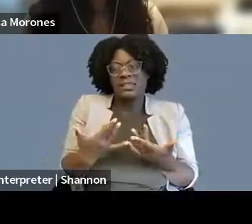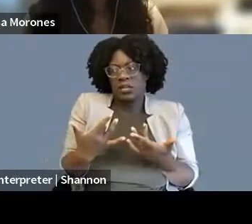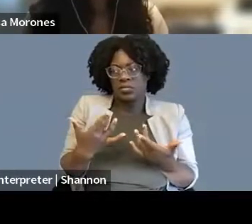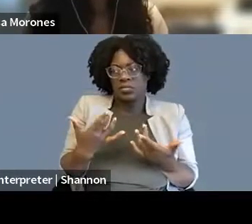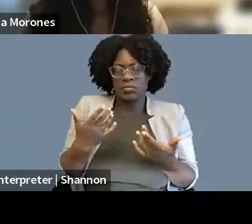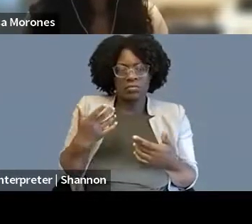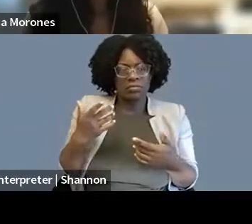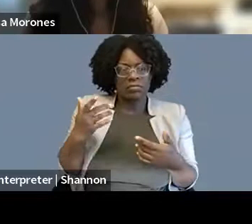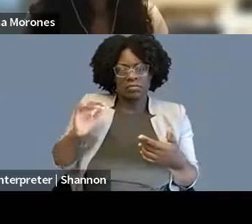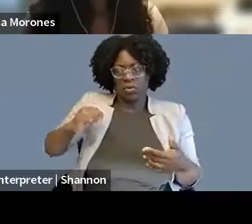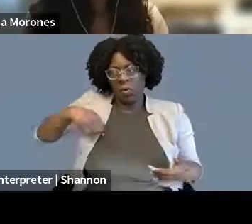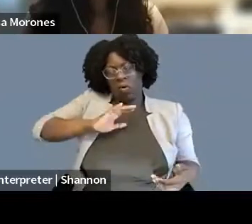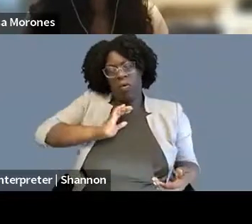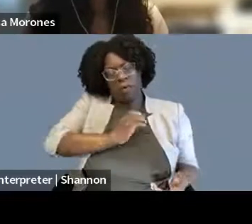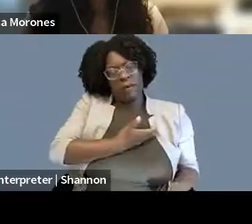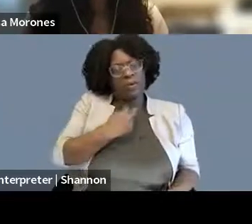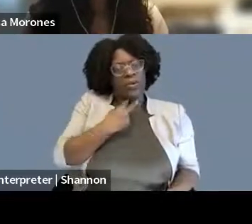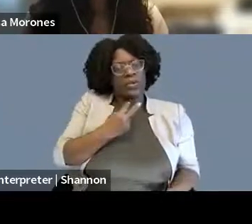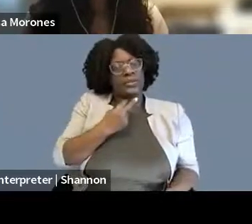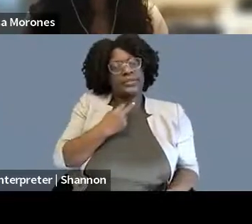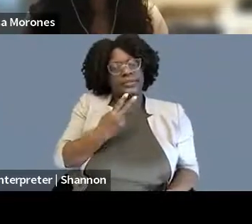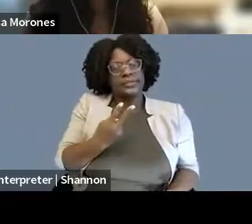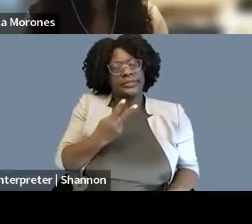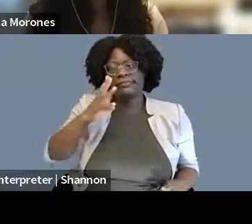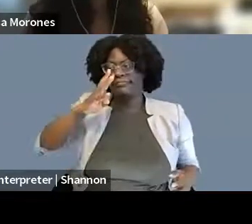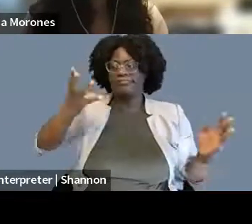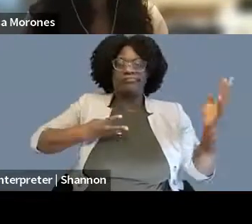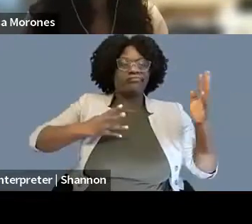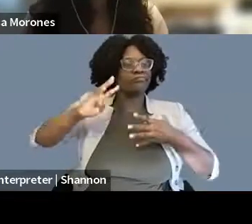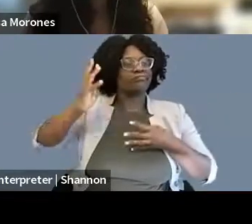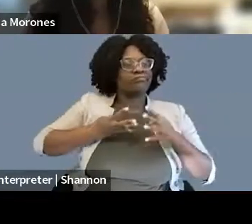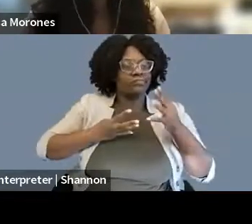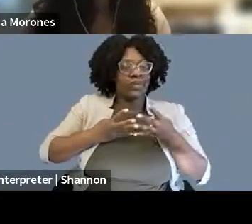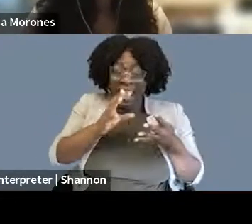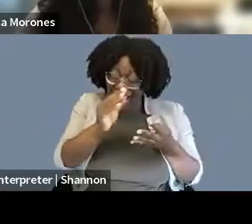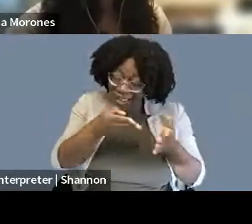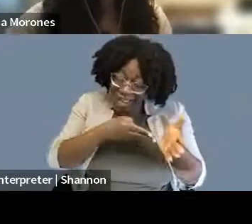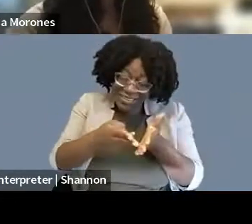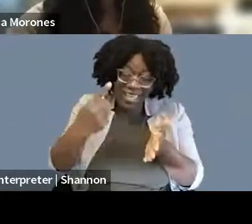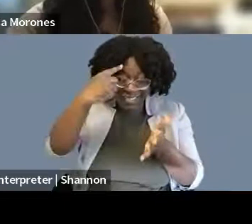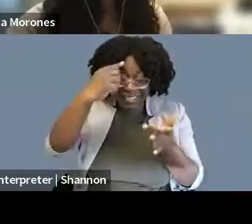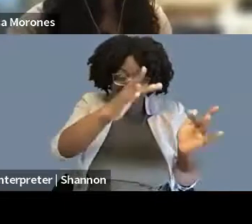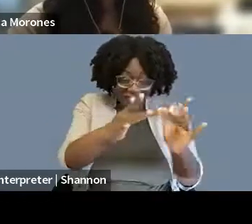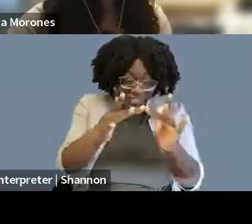has made the problems more severe. And so we're all living in very different realities